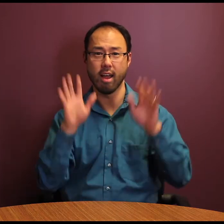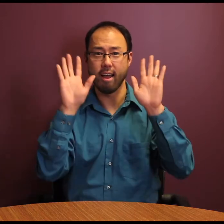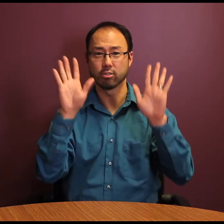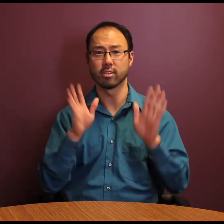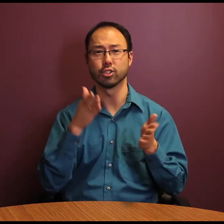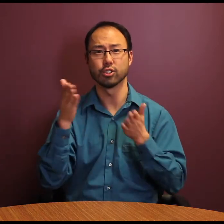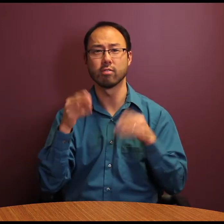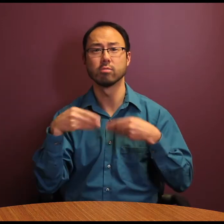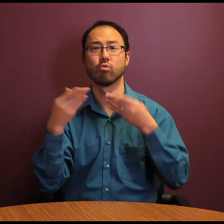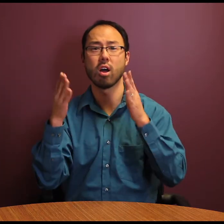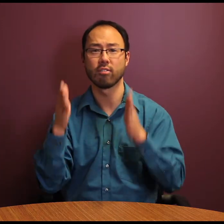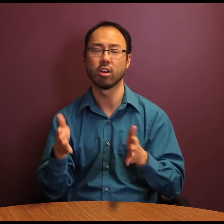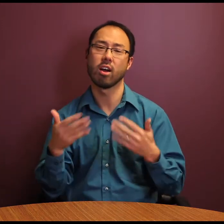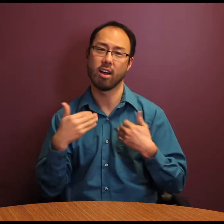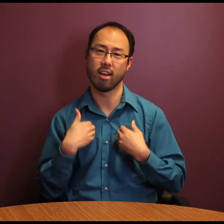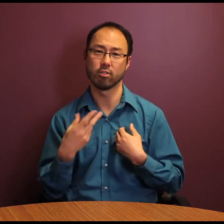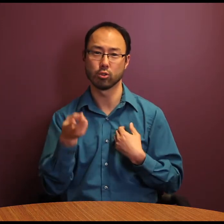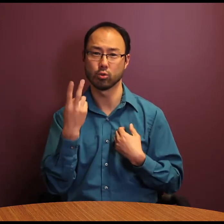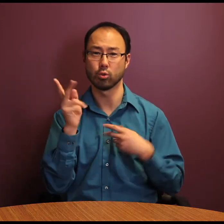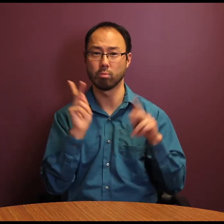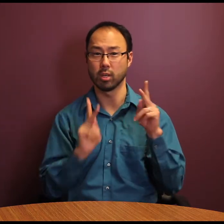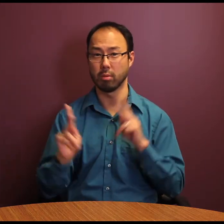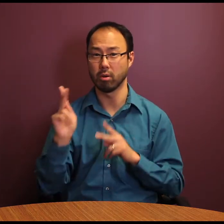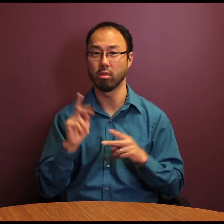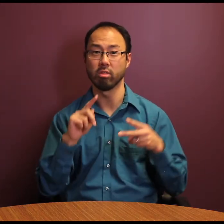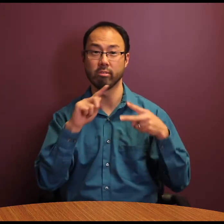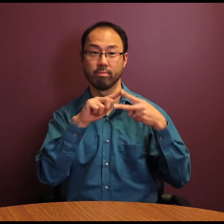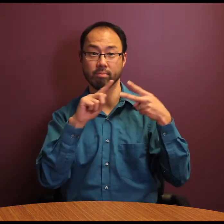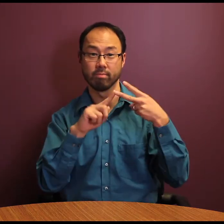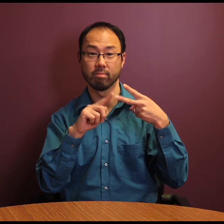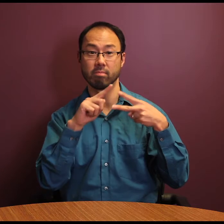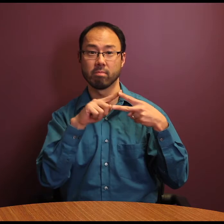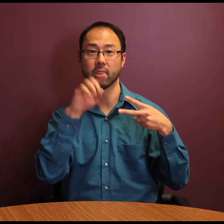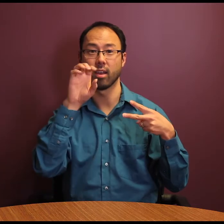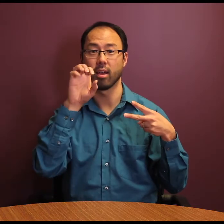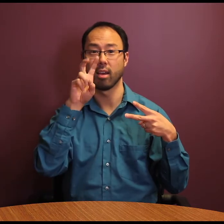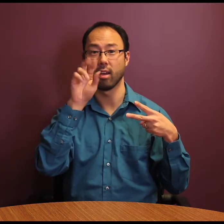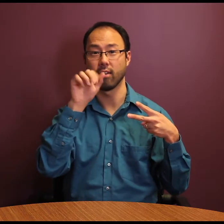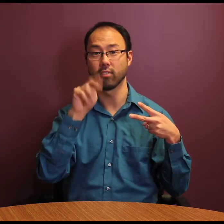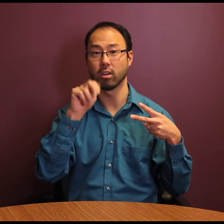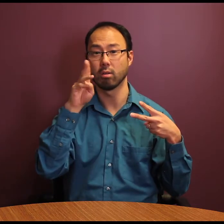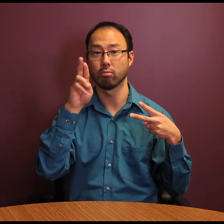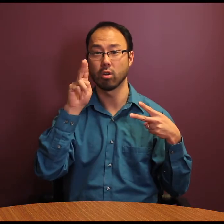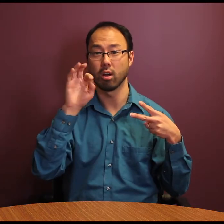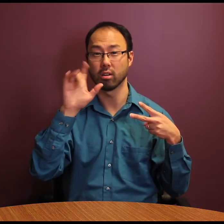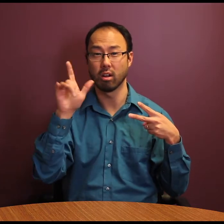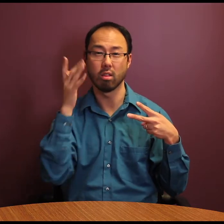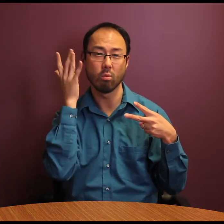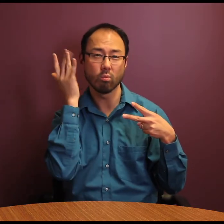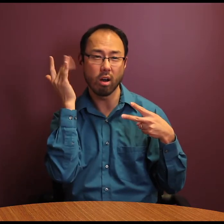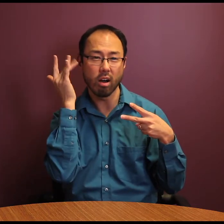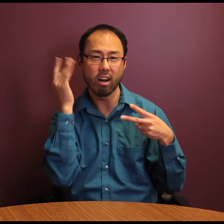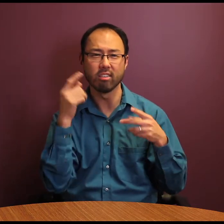The third category is the Outstanding Advocate award, which also has two recipients.